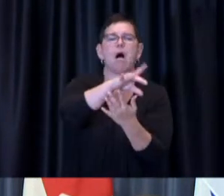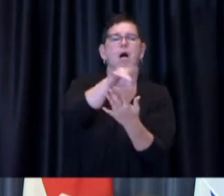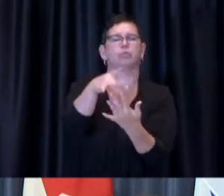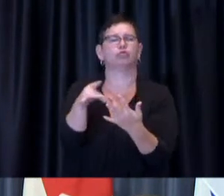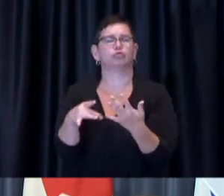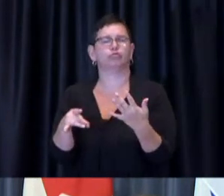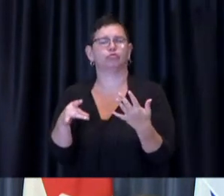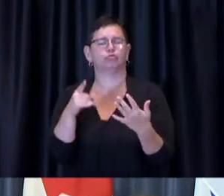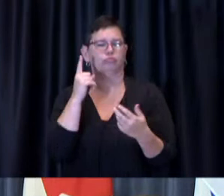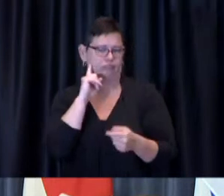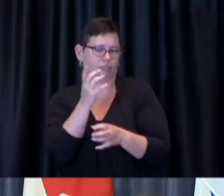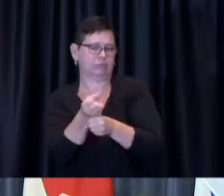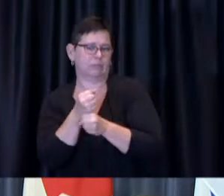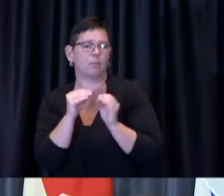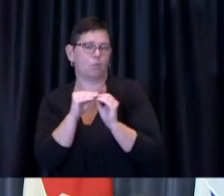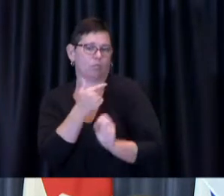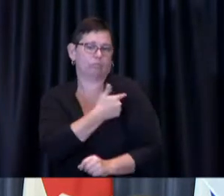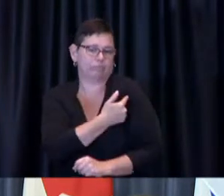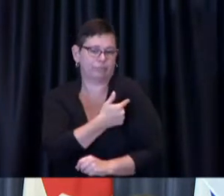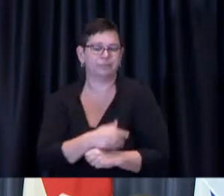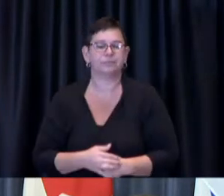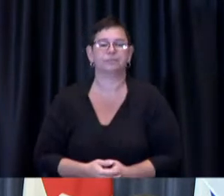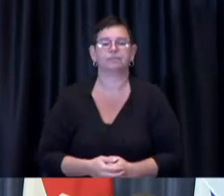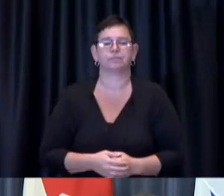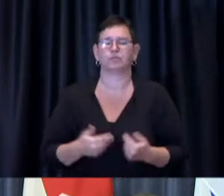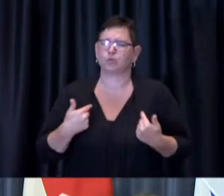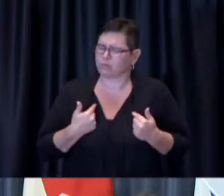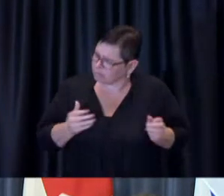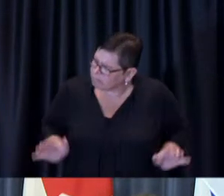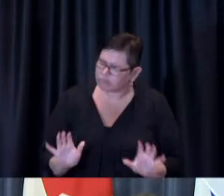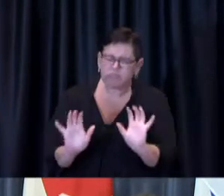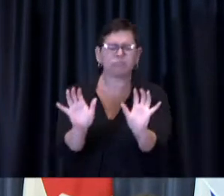We will continue to do all we can to support every Toronto resident in